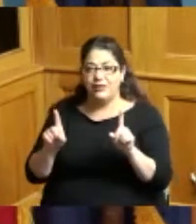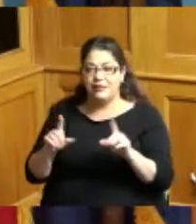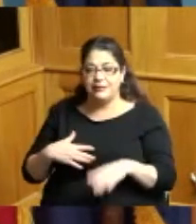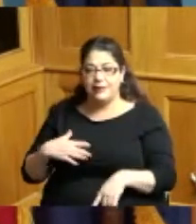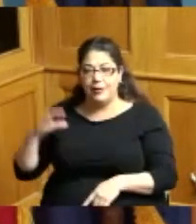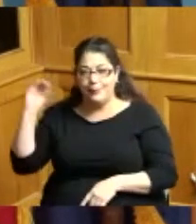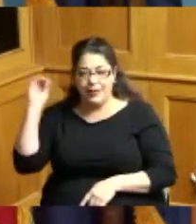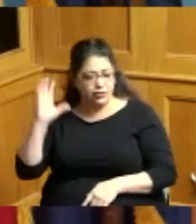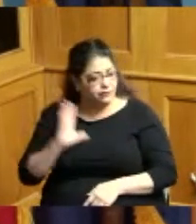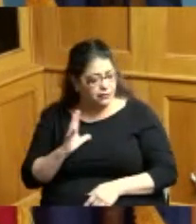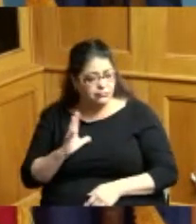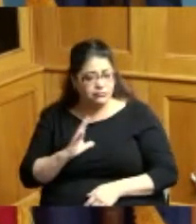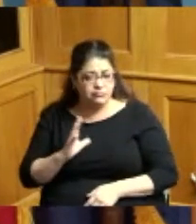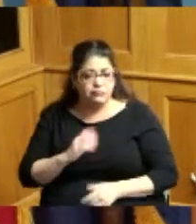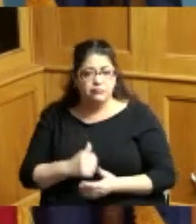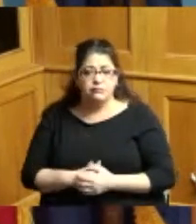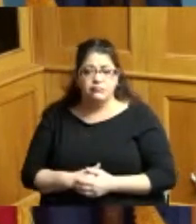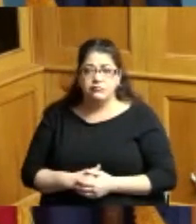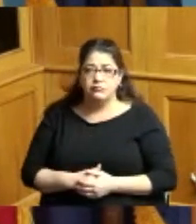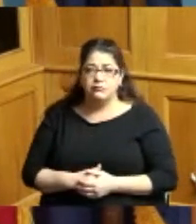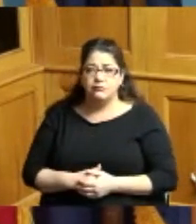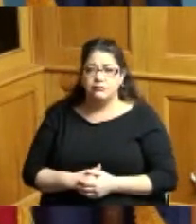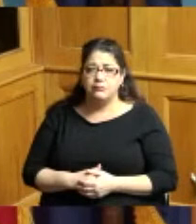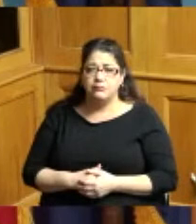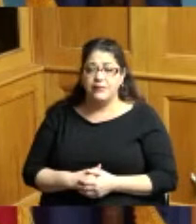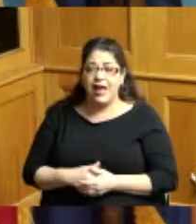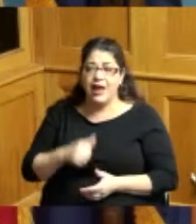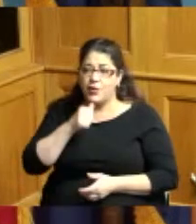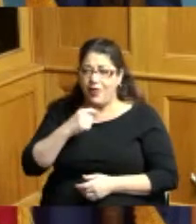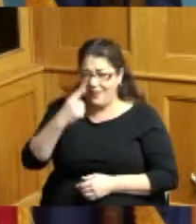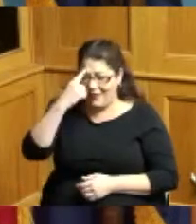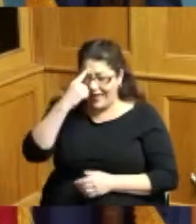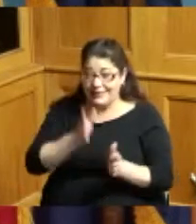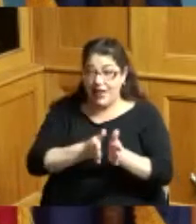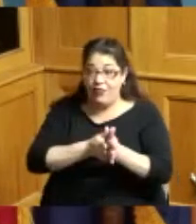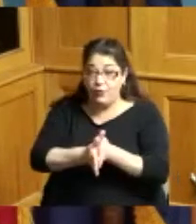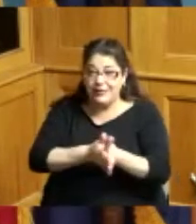fine I don't think college enthusiasm I think is the difference in where we stand